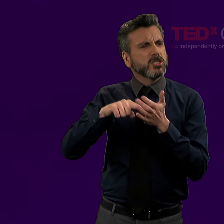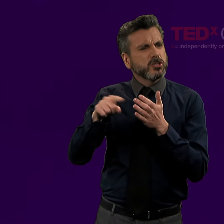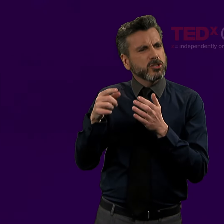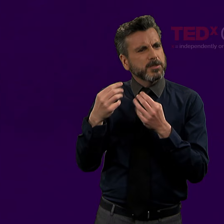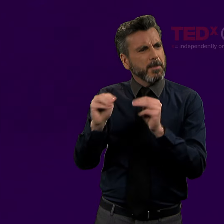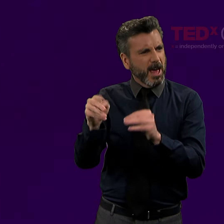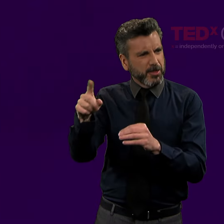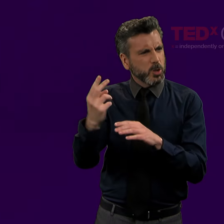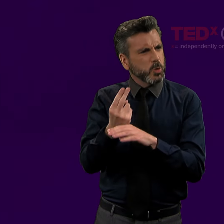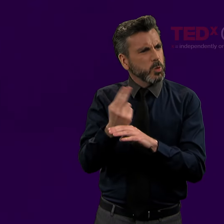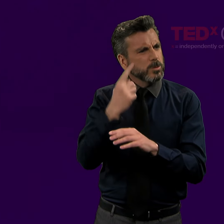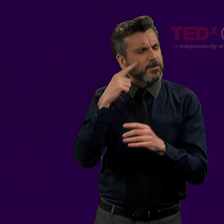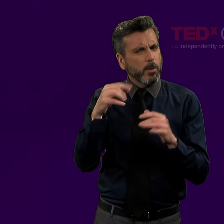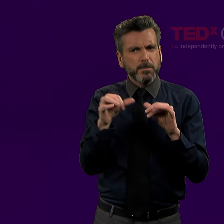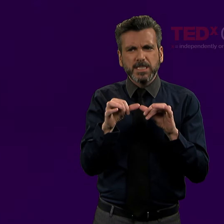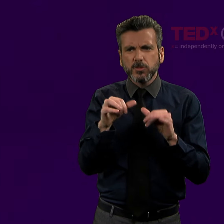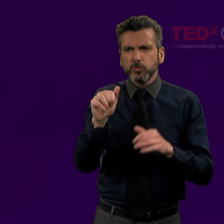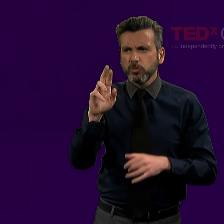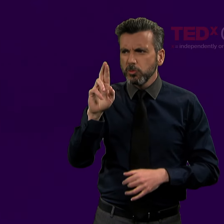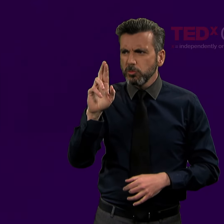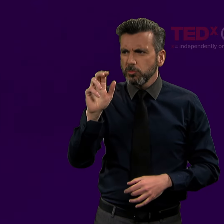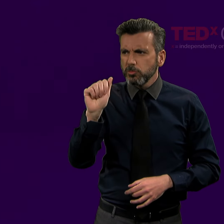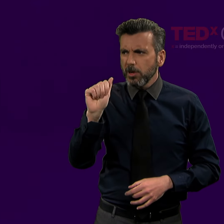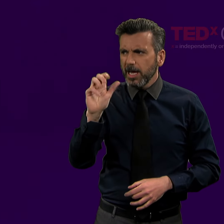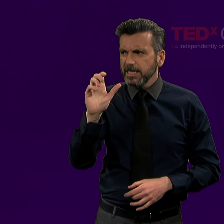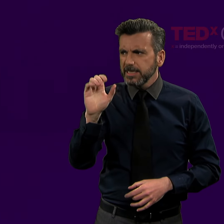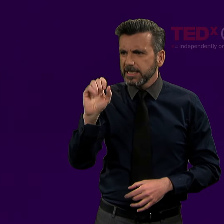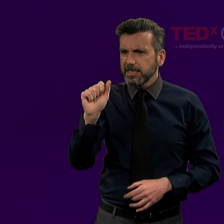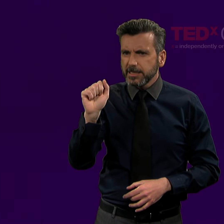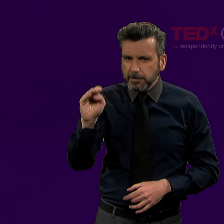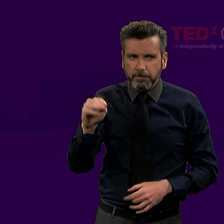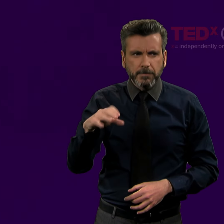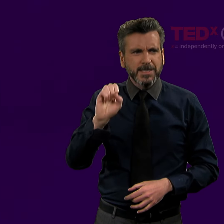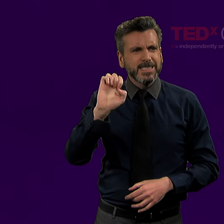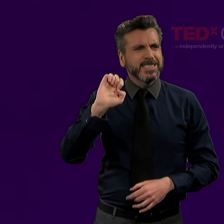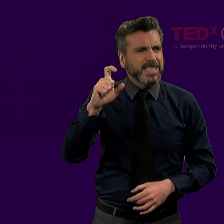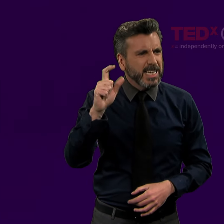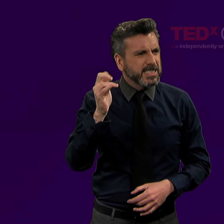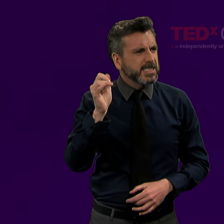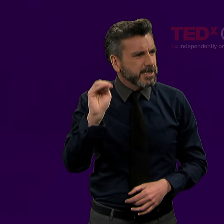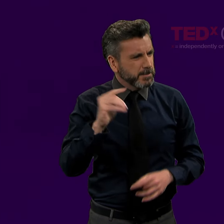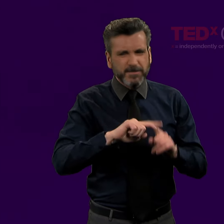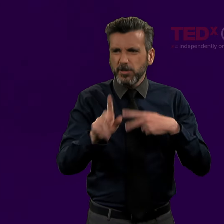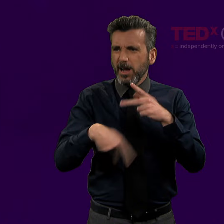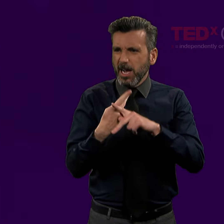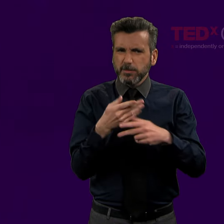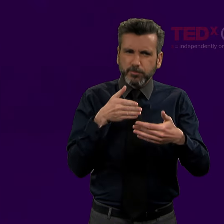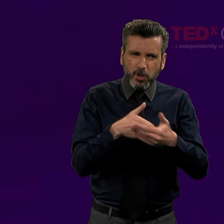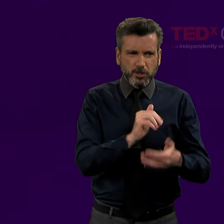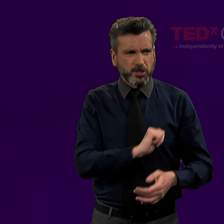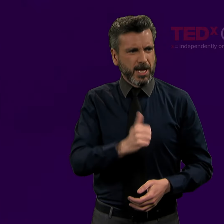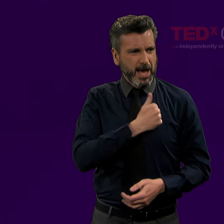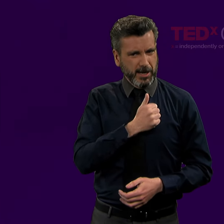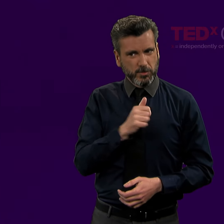one of which actually is used to measure racism, sexism, and other kinds of prejudices.